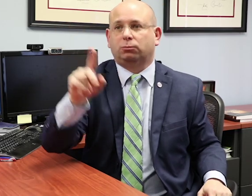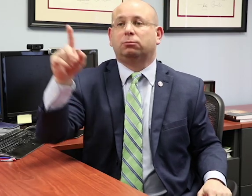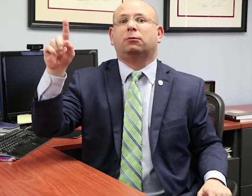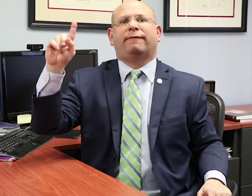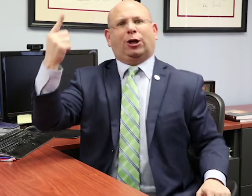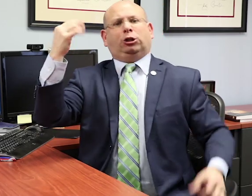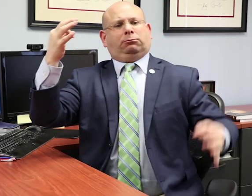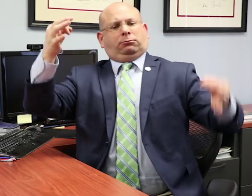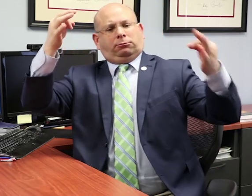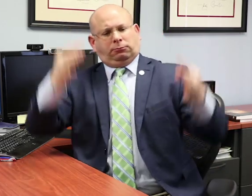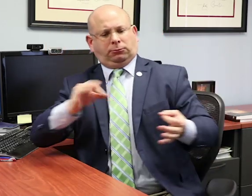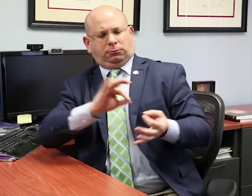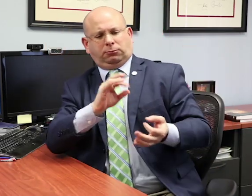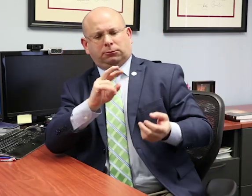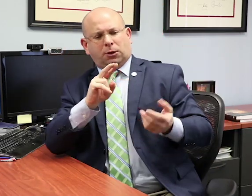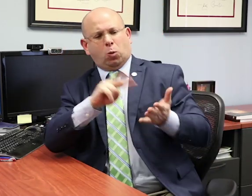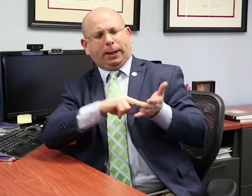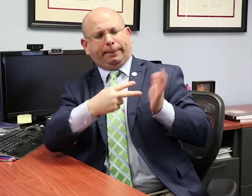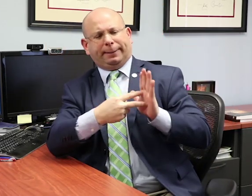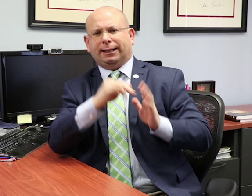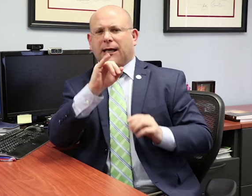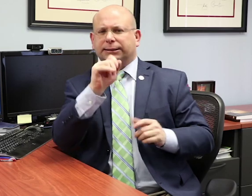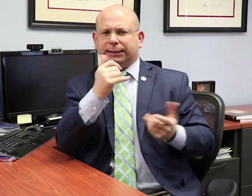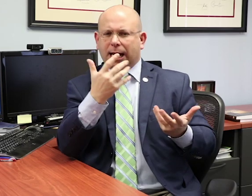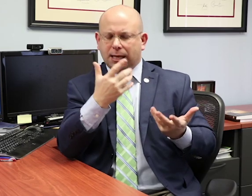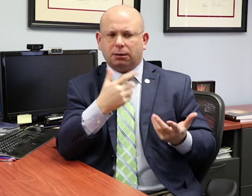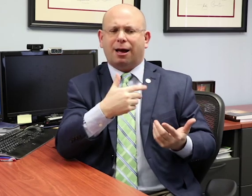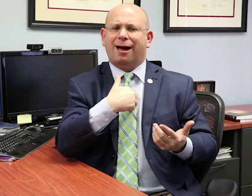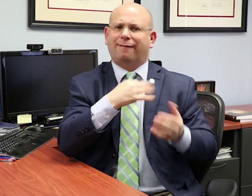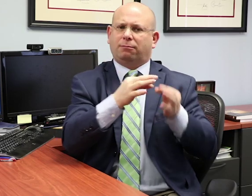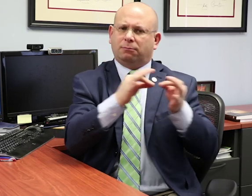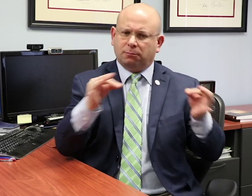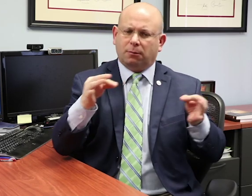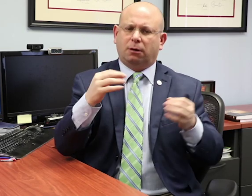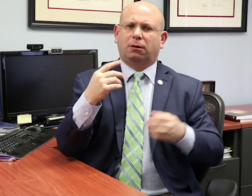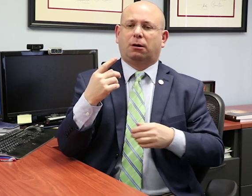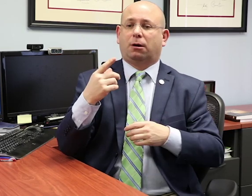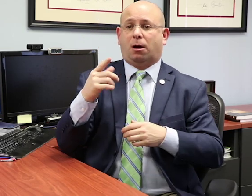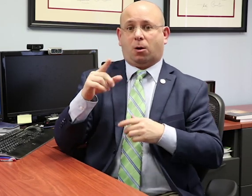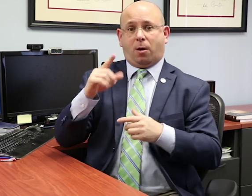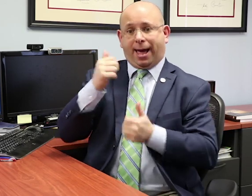The Supreme Court reviewed the case and the language of the IDEA, and examined the requirements of the law